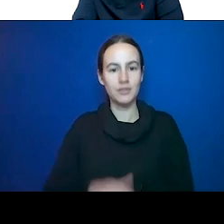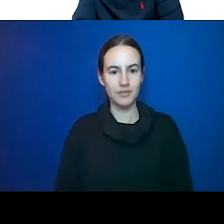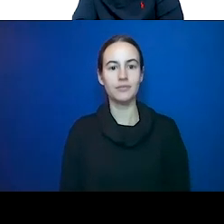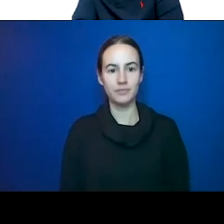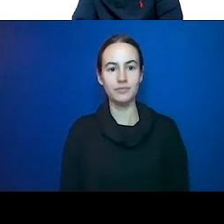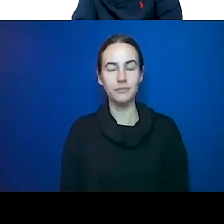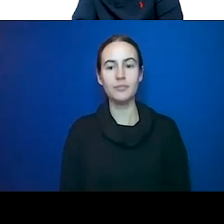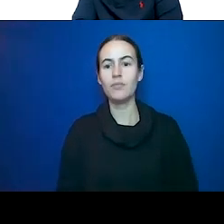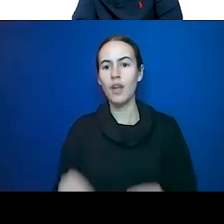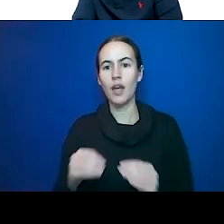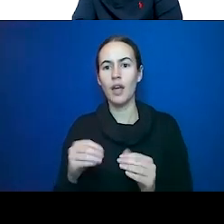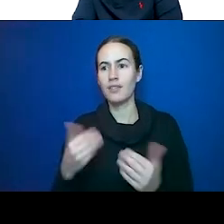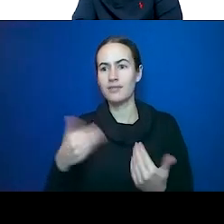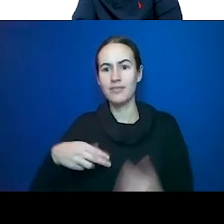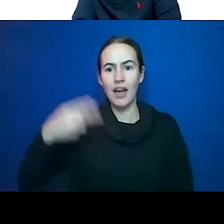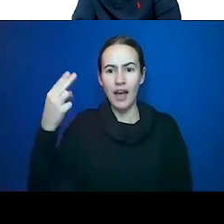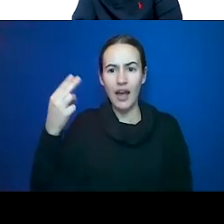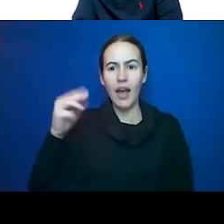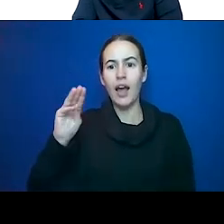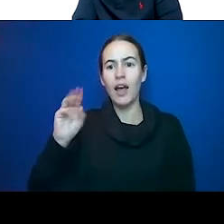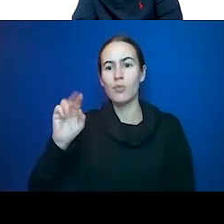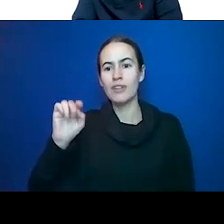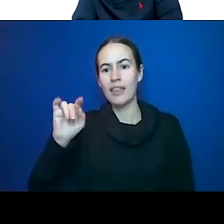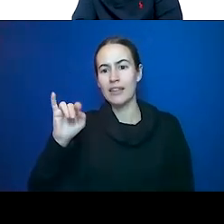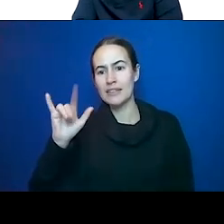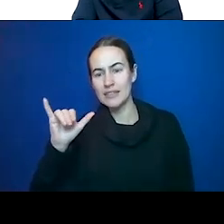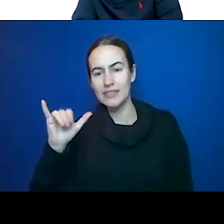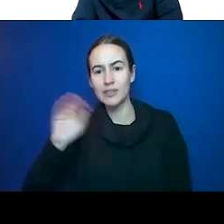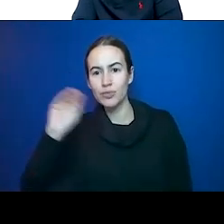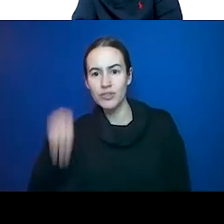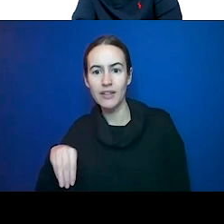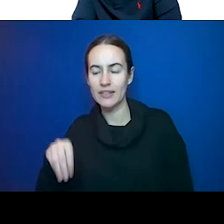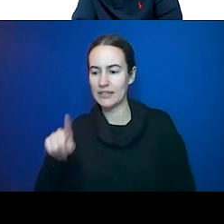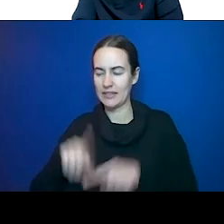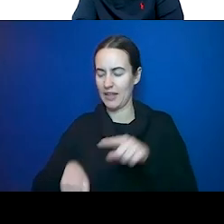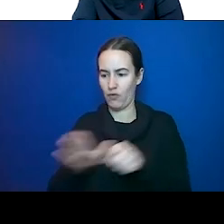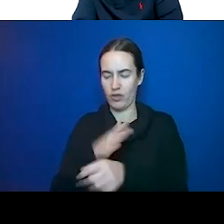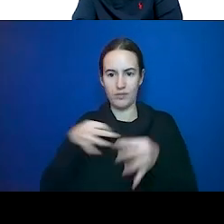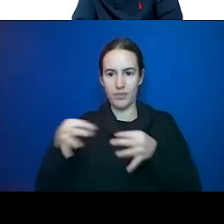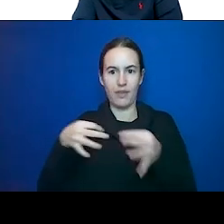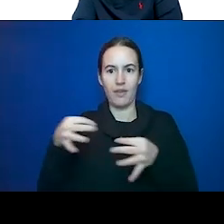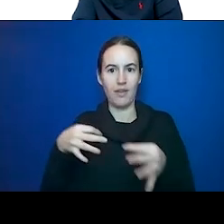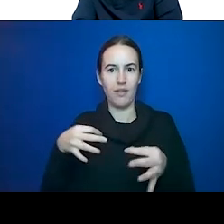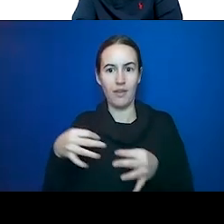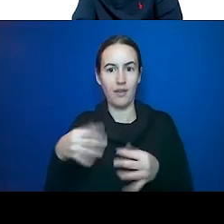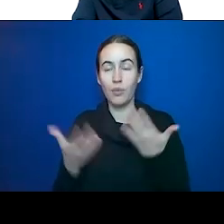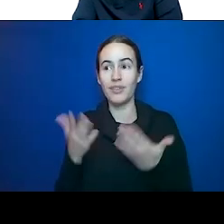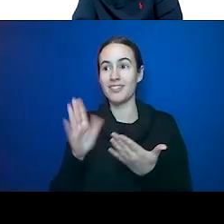can't explain by socioeconomic data, probably just stress of living in America plus just generalized stress of the